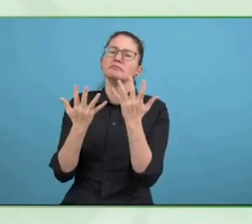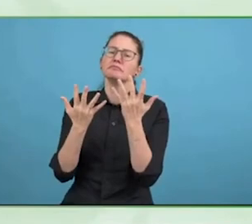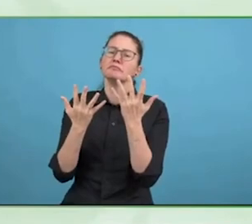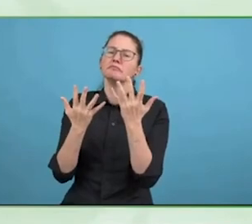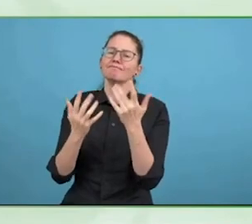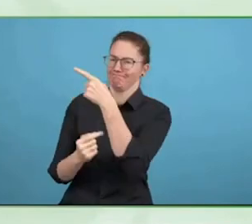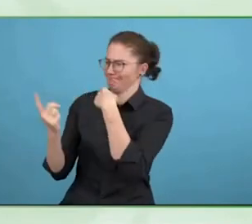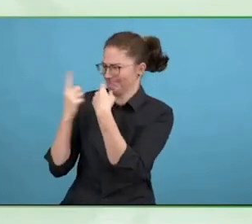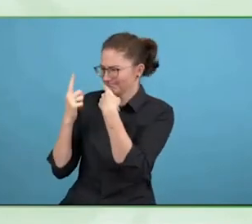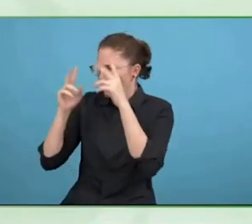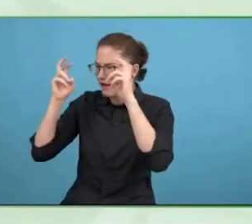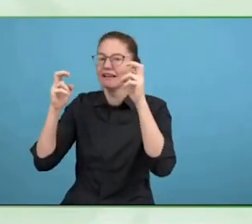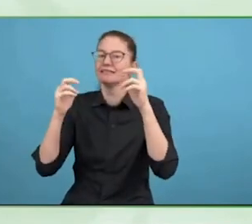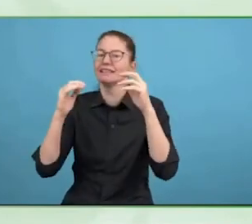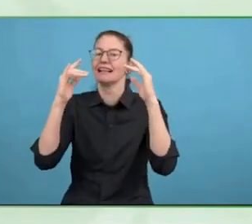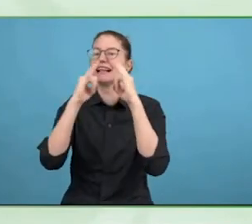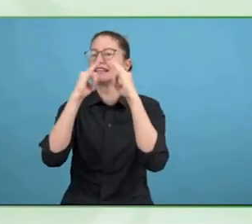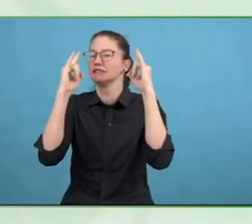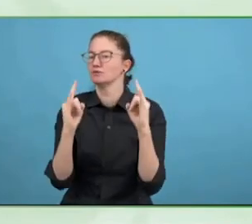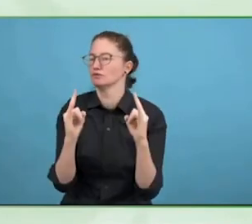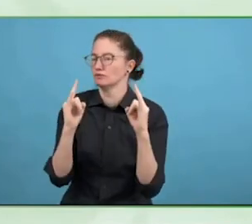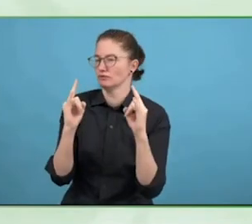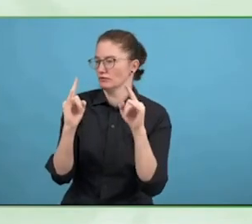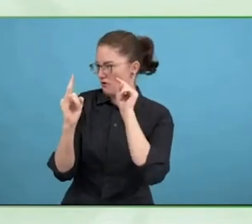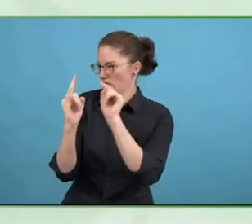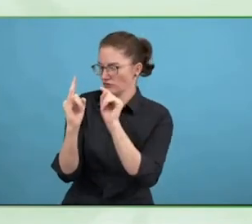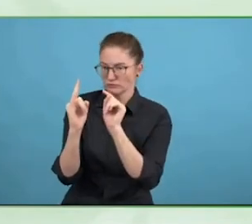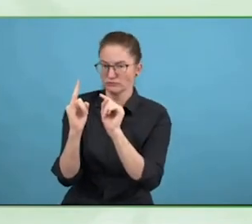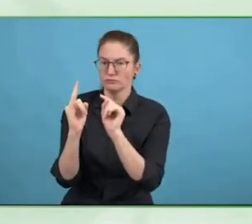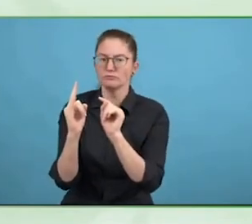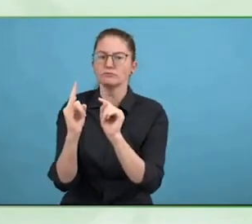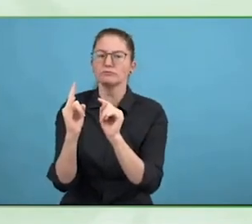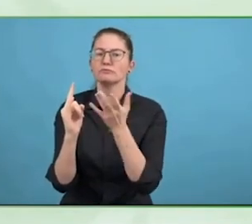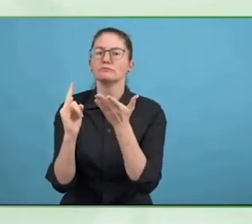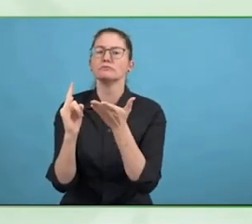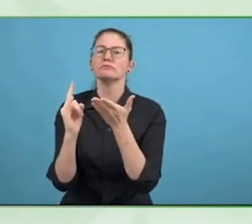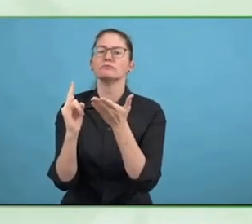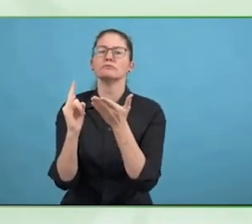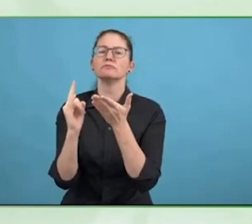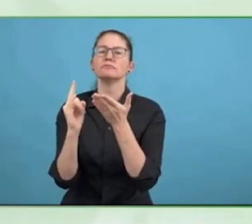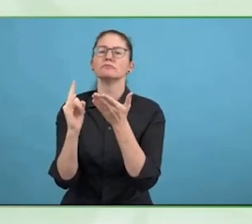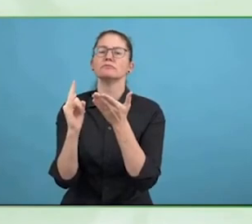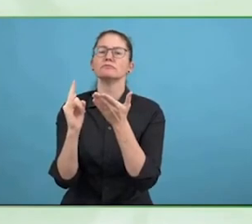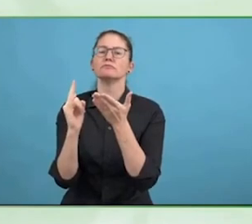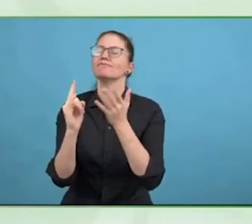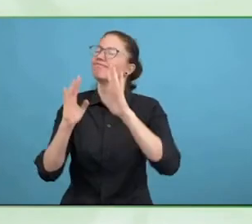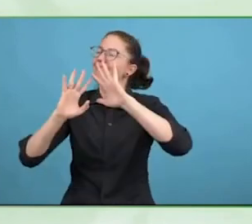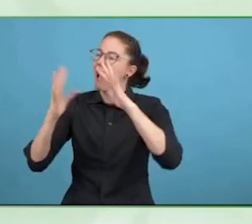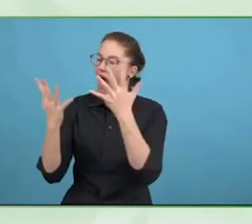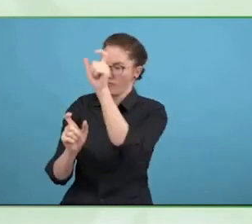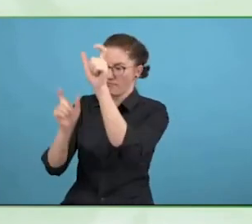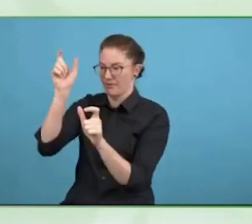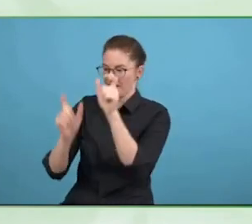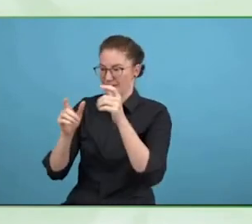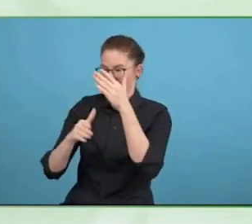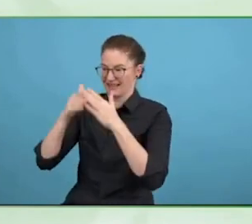what we don't want, on what we want. Is that a significant change in thinking, a relevant change, or is